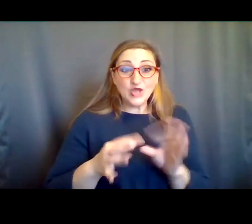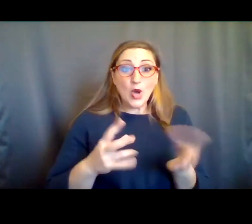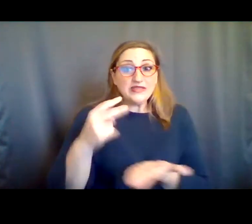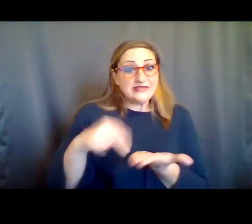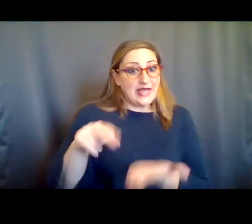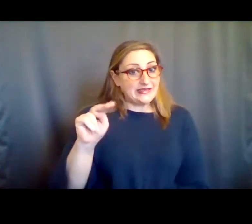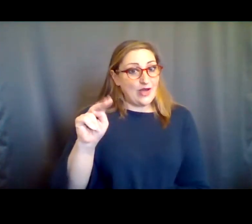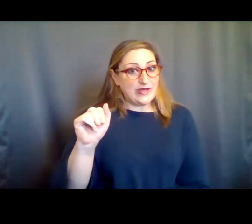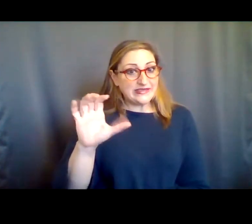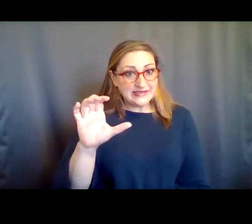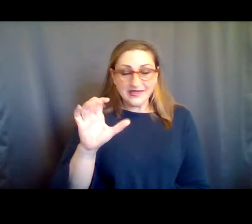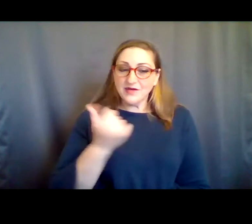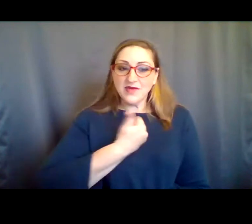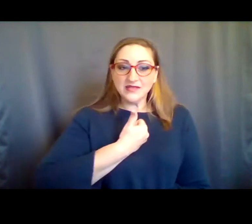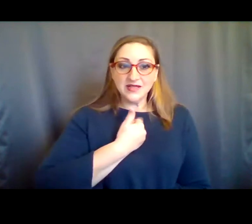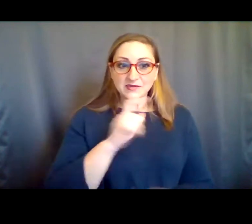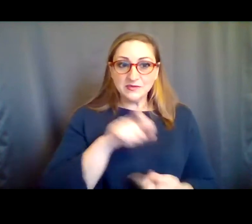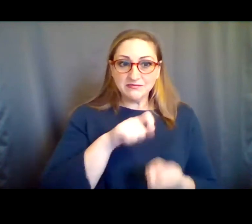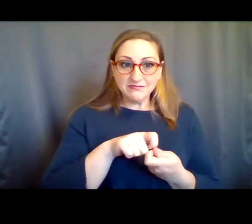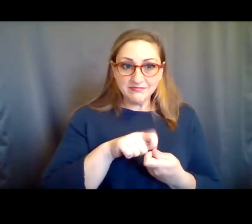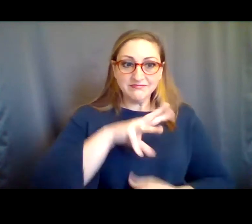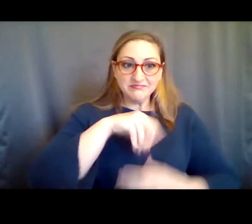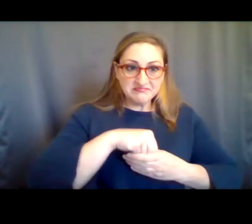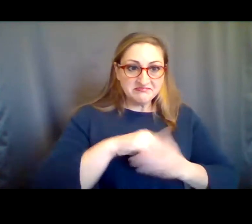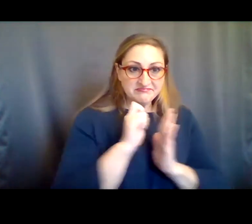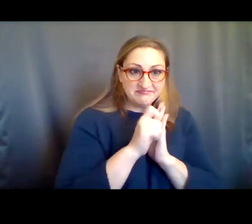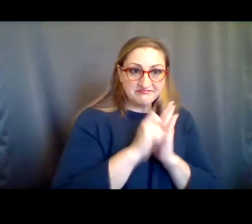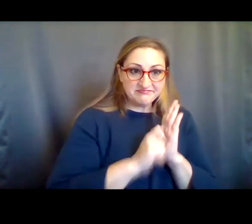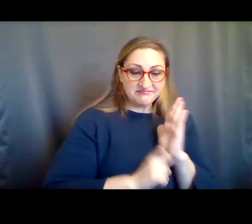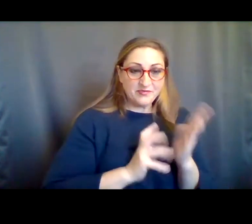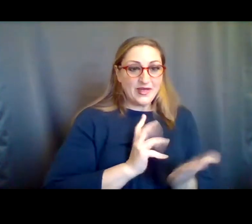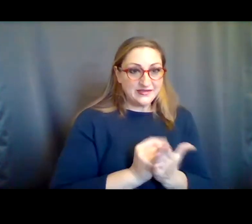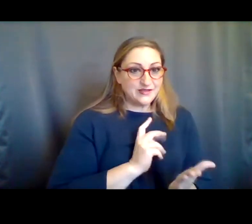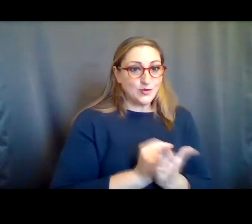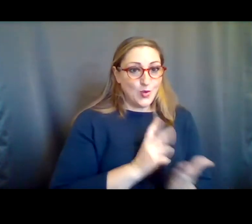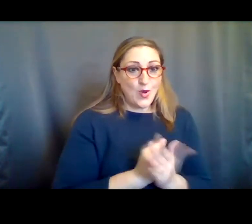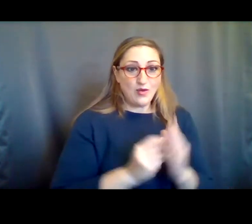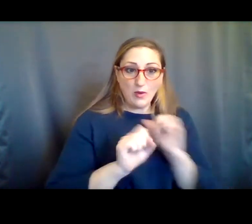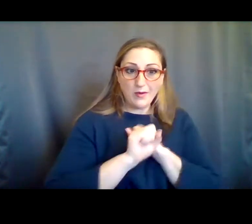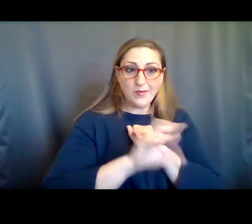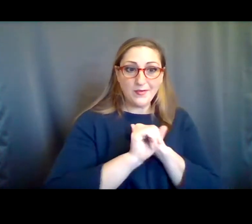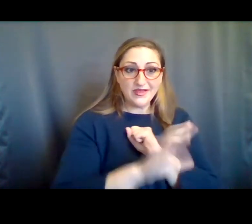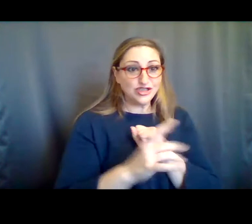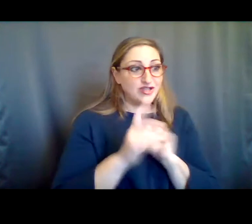Dance/NYC, myself specifically, has also been DROFT drafting testimony and we will publish and promote that